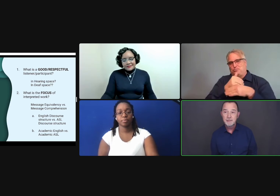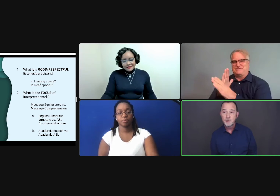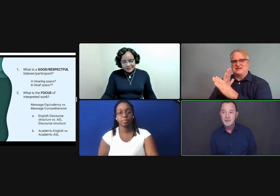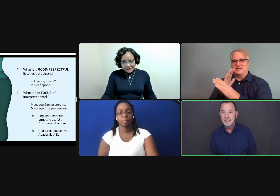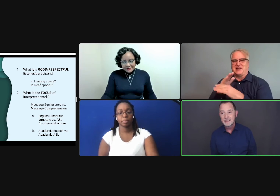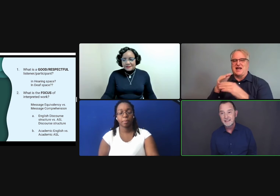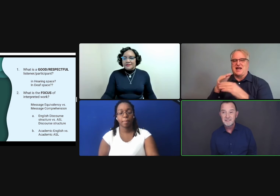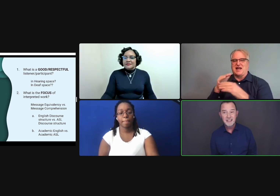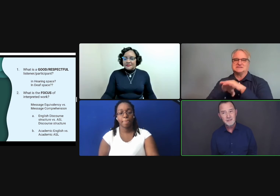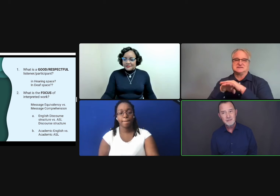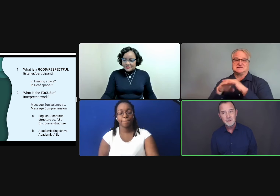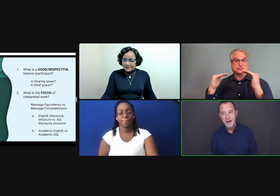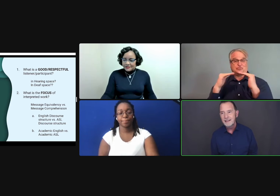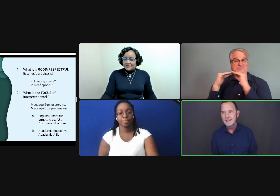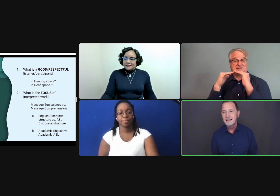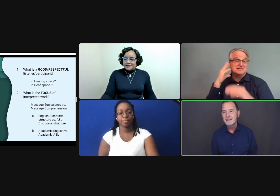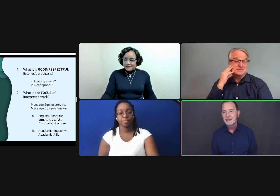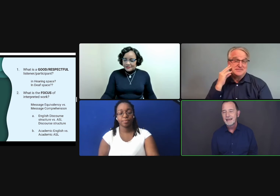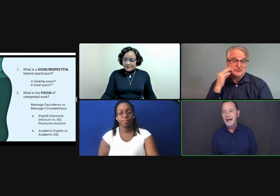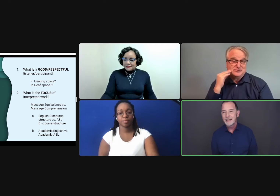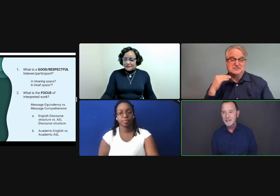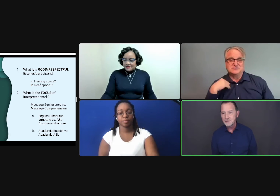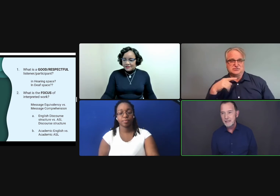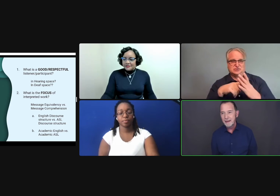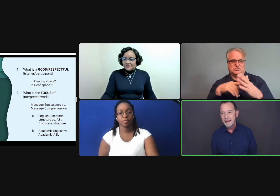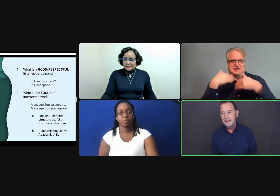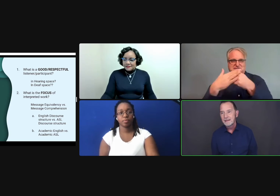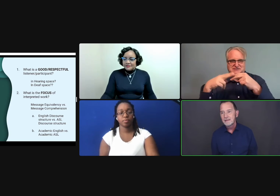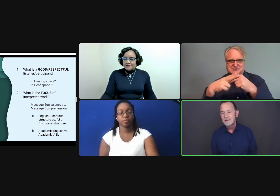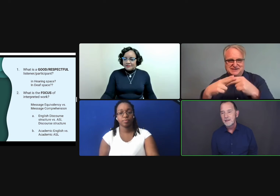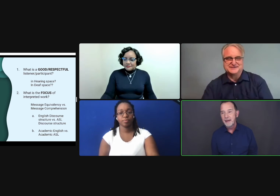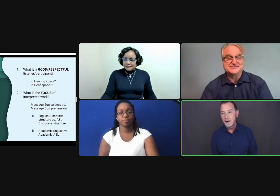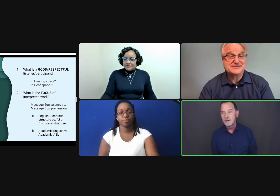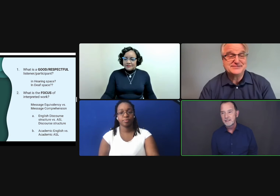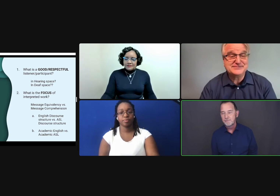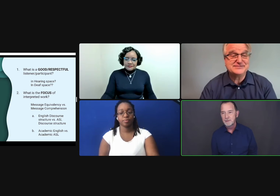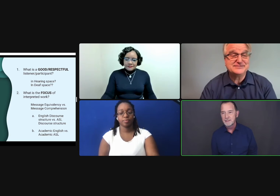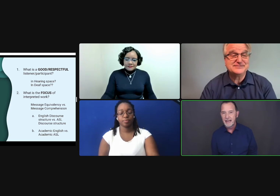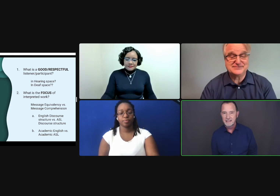interpreting is deaf centered or not and how it actually may impair deaf people's access.